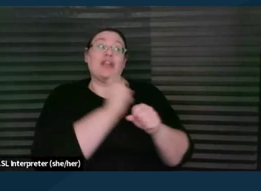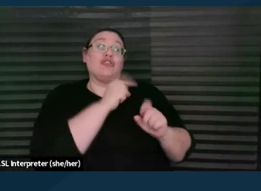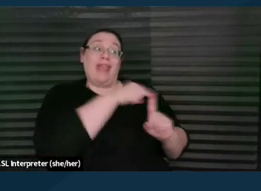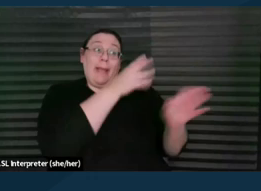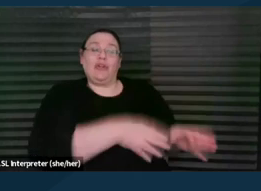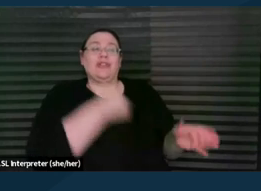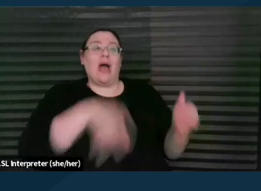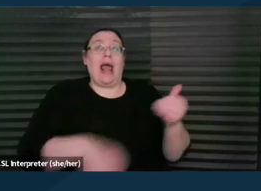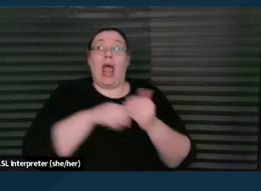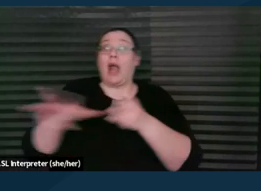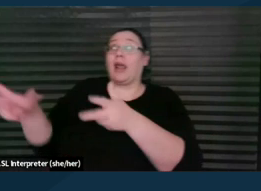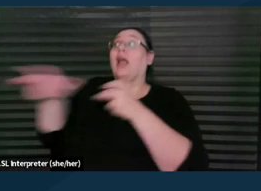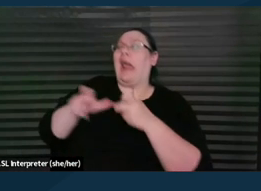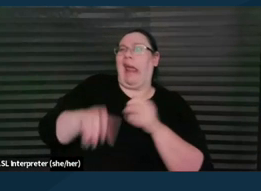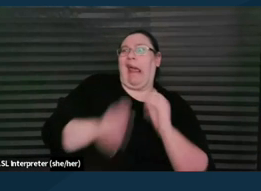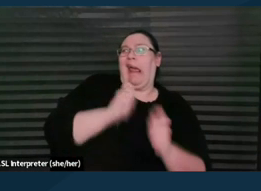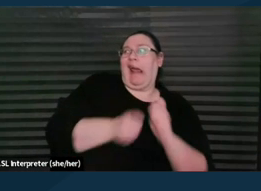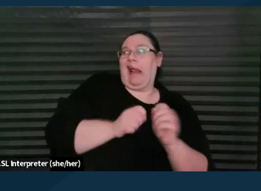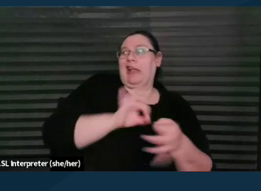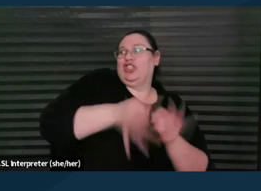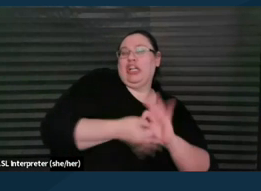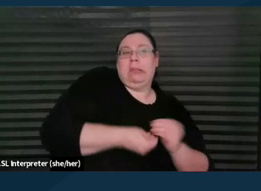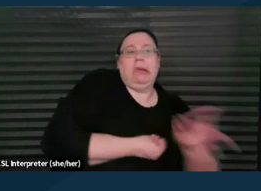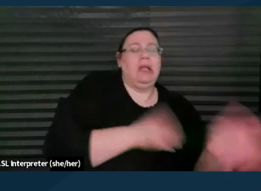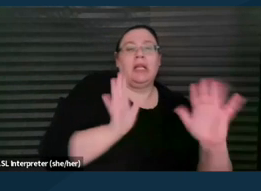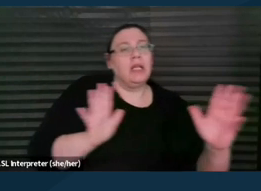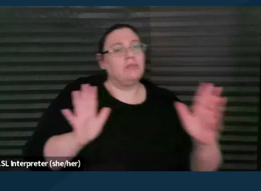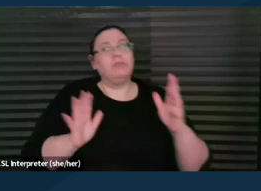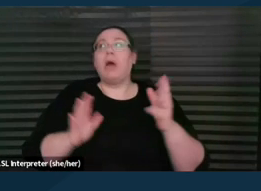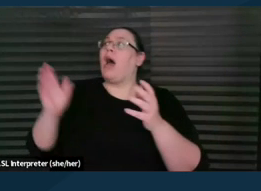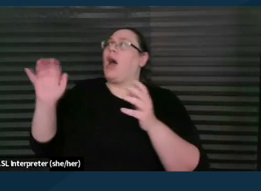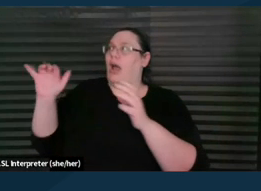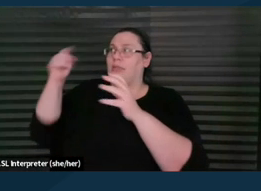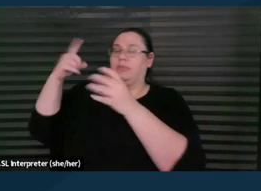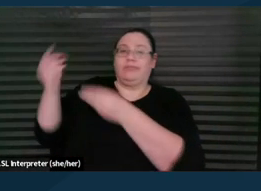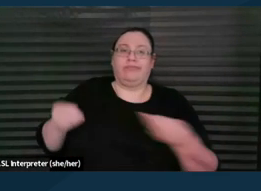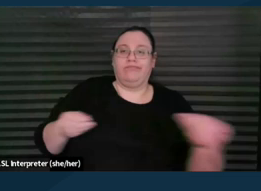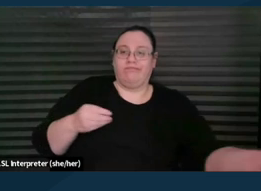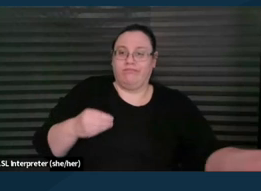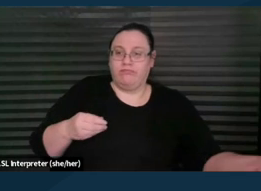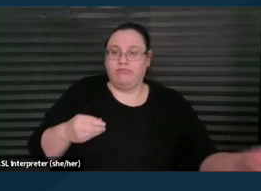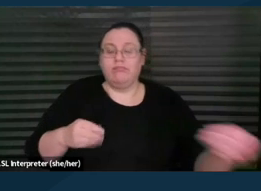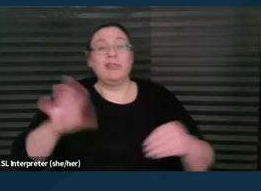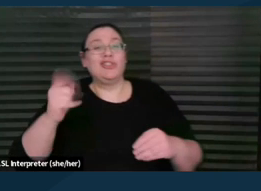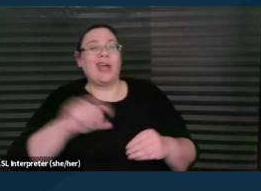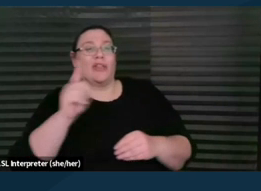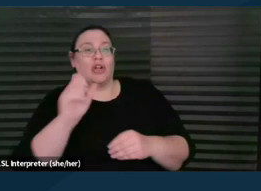on that legal advice. There's a question in the chat, what about parents, victims